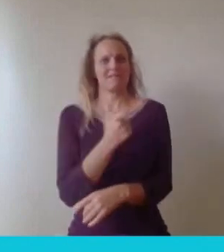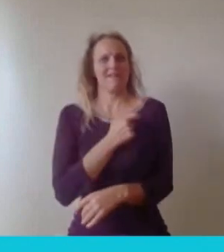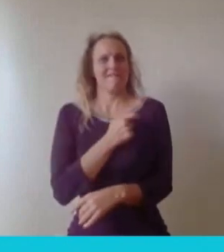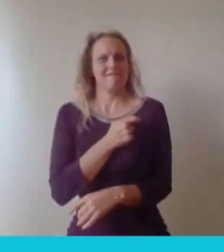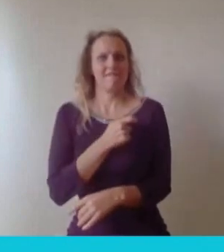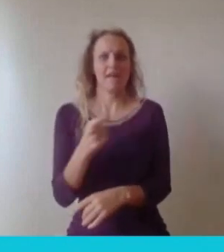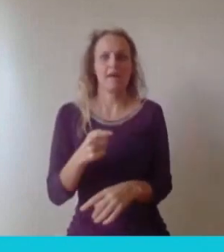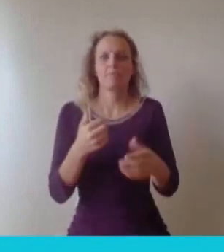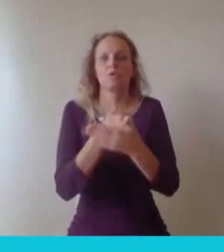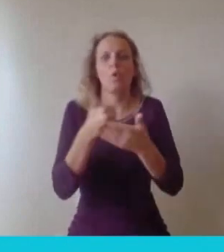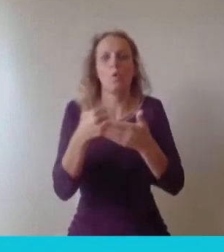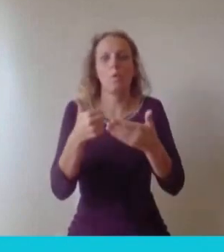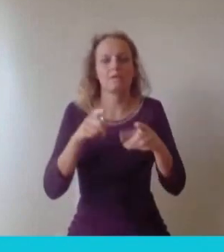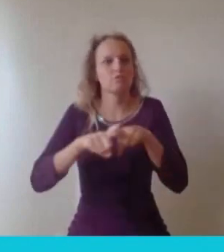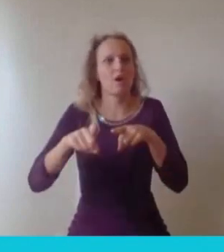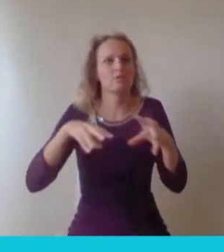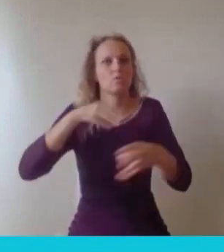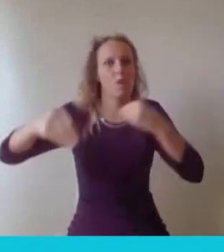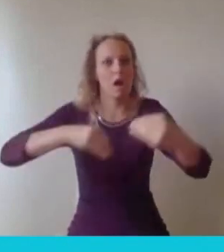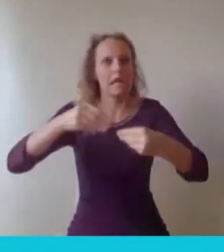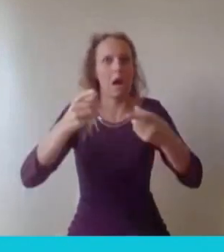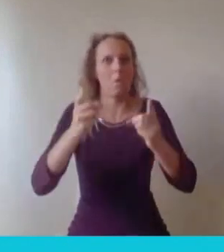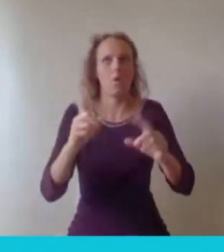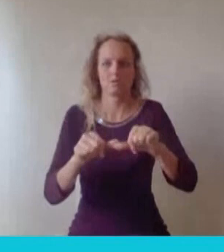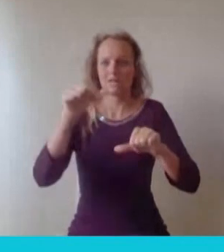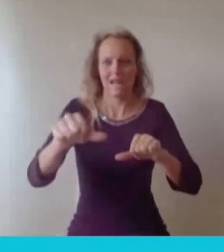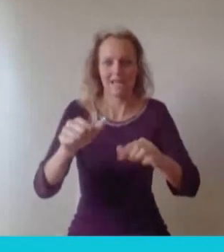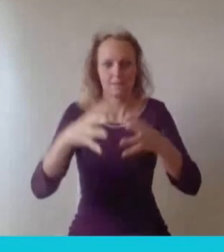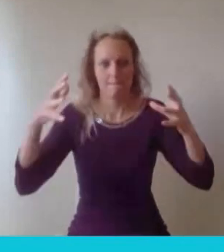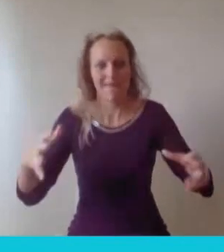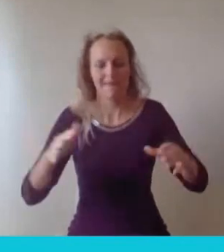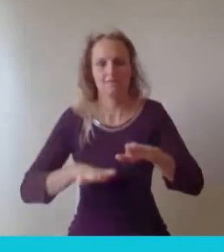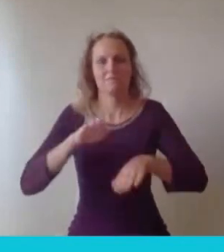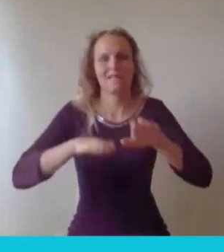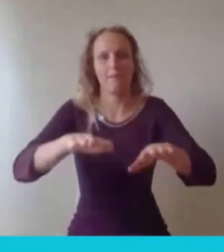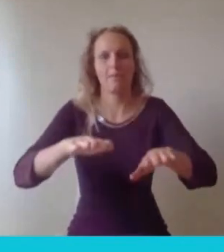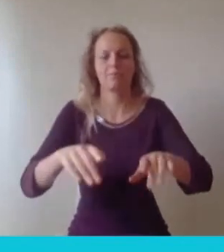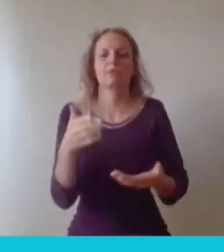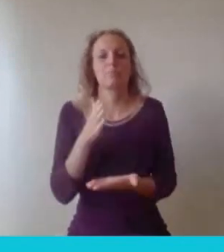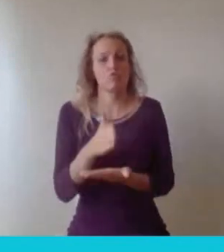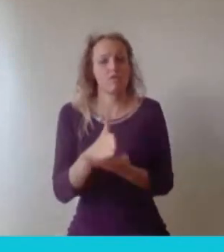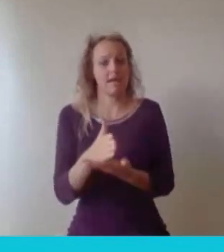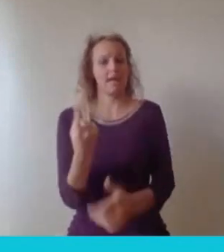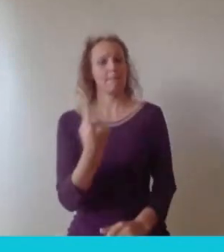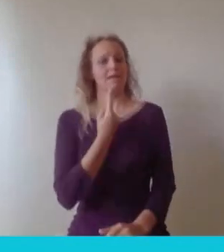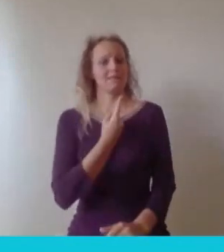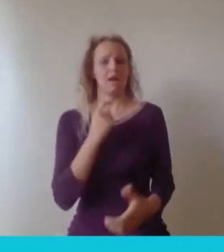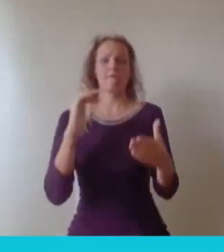you want to do. But I think the catalyst for me was the company that I was working for was, I was working at a defense company,